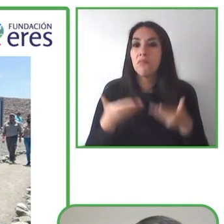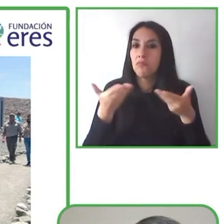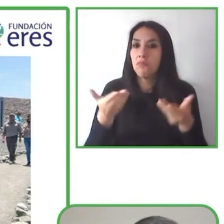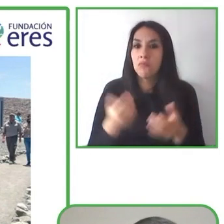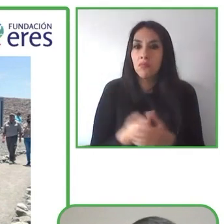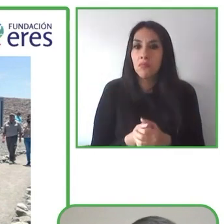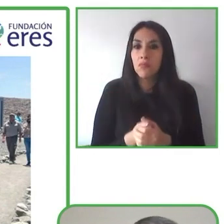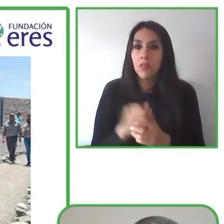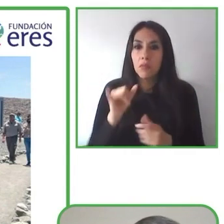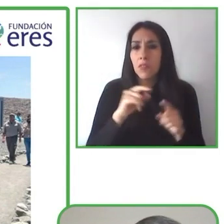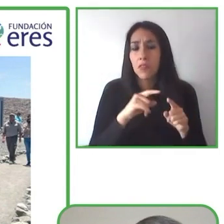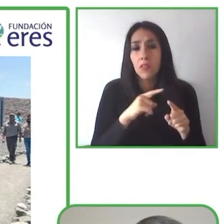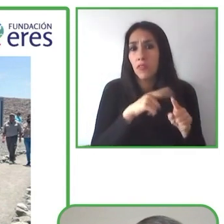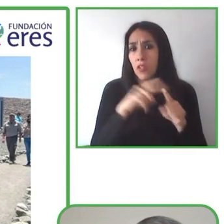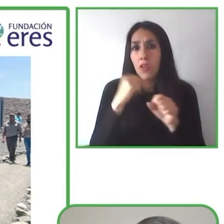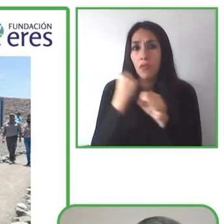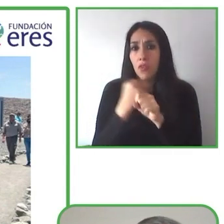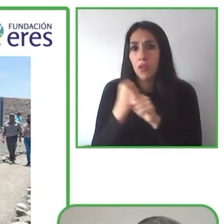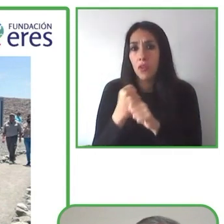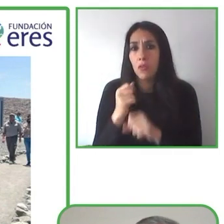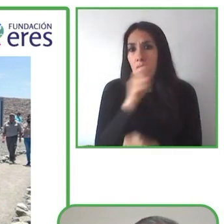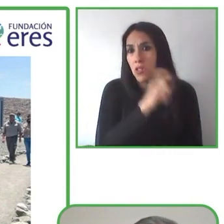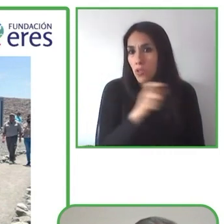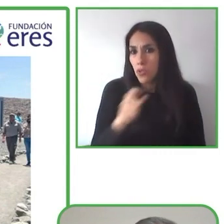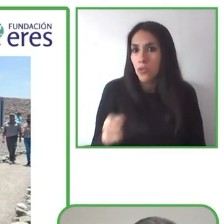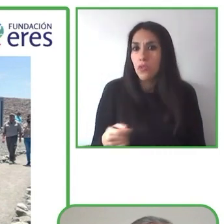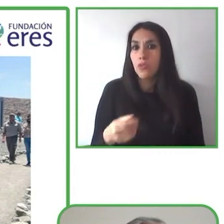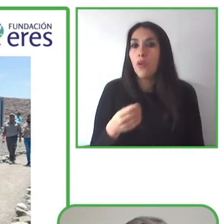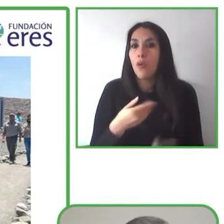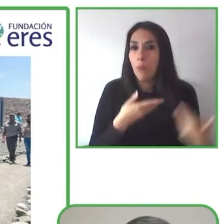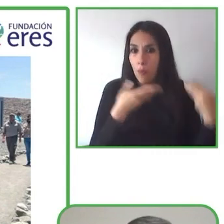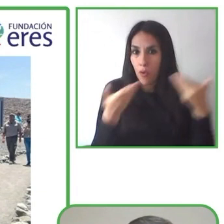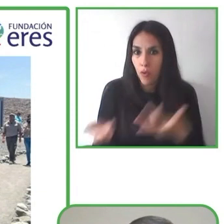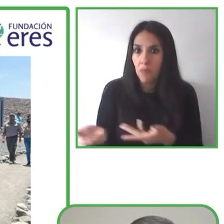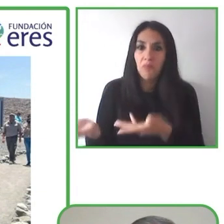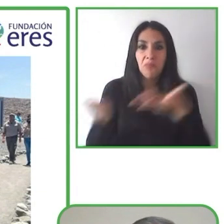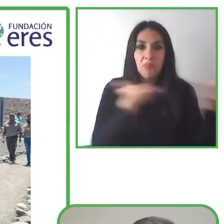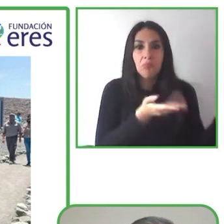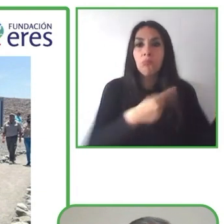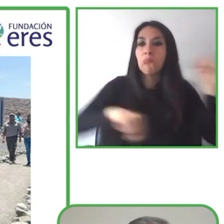and replicate our initiative throughout other countries in the sense